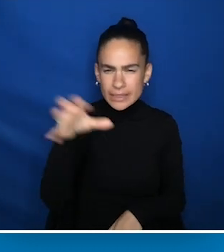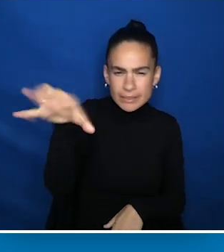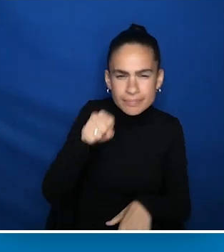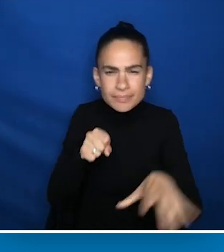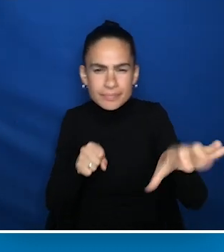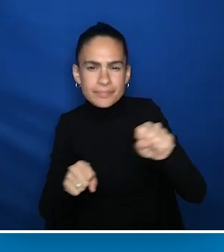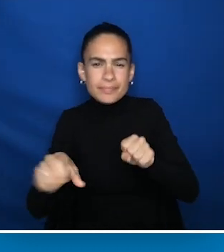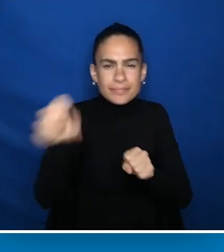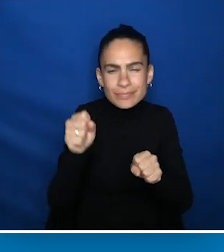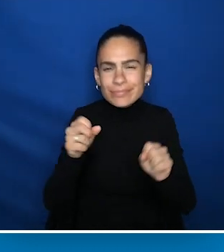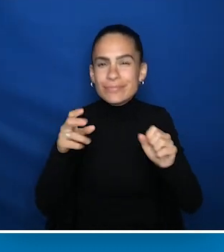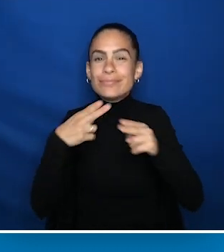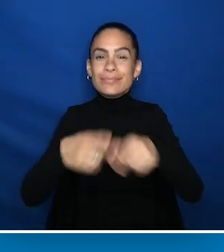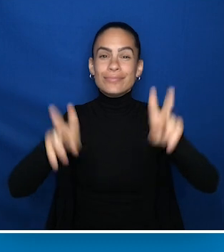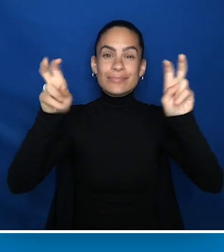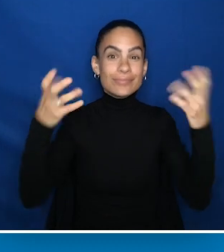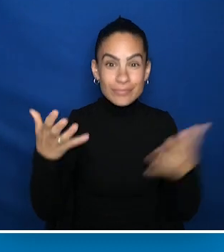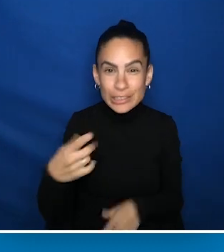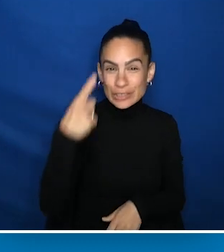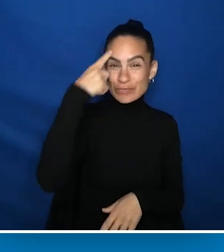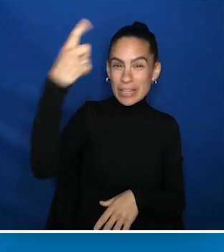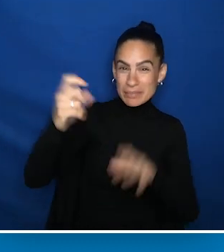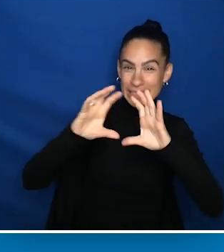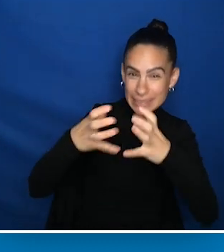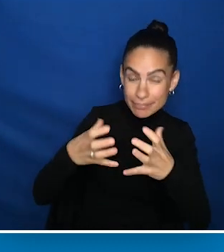14 individuals who have dedicated their professional lives